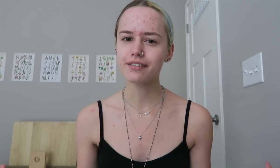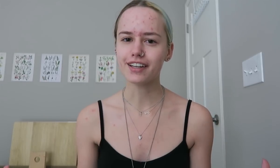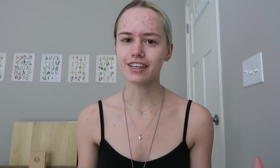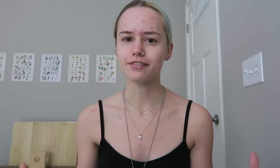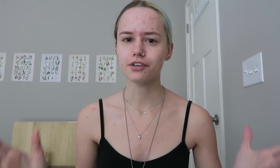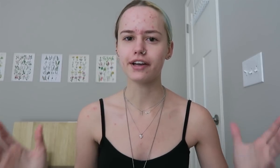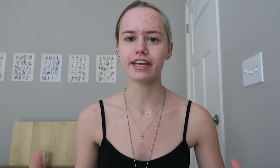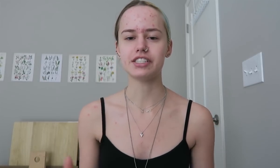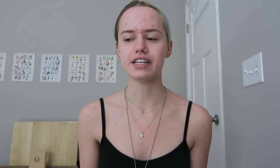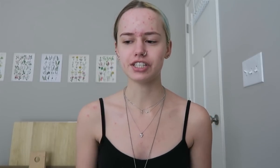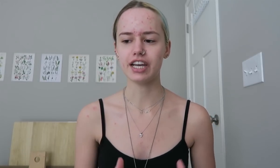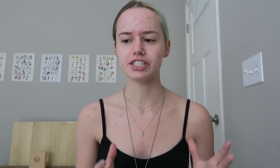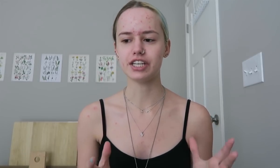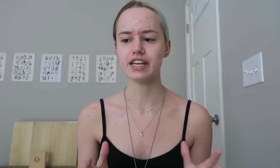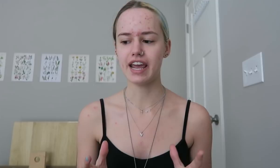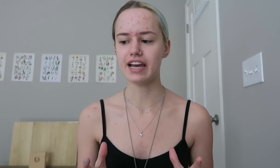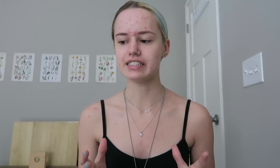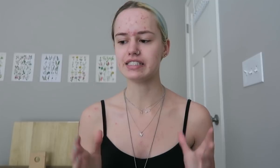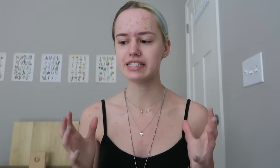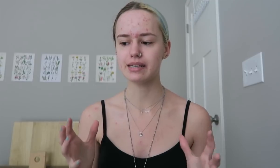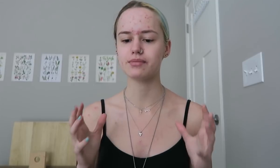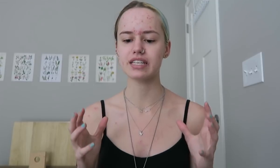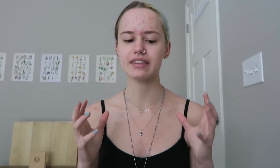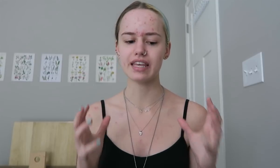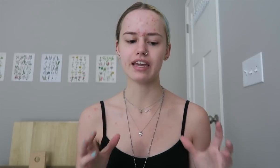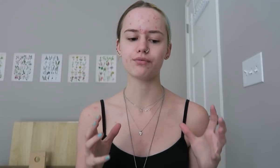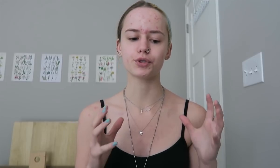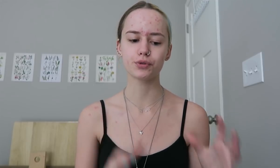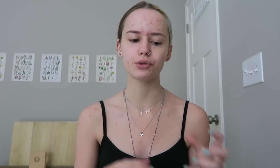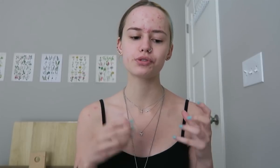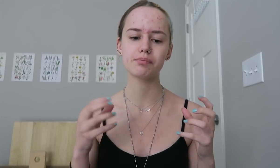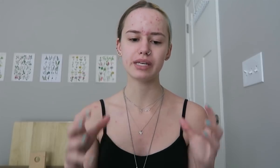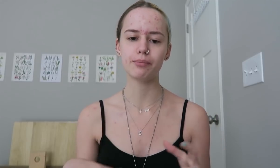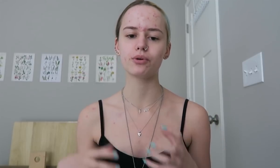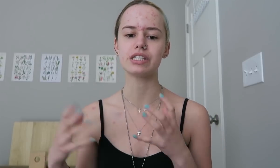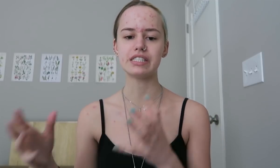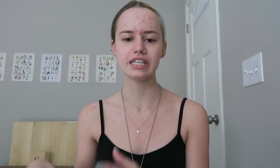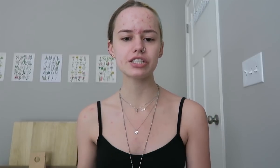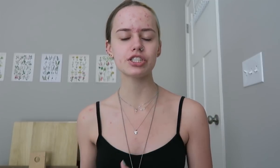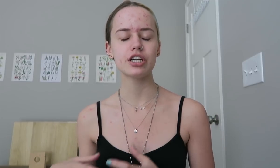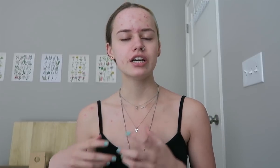alternative out there for online education and it seems that they recruit people to teach